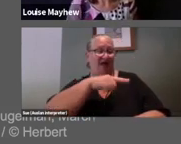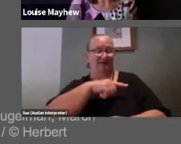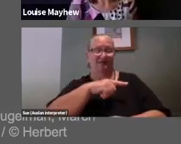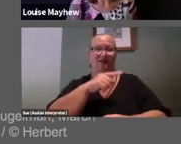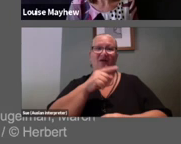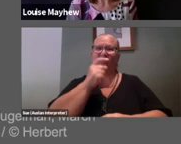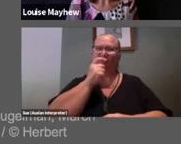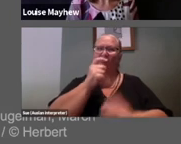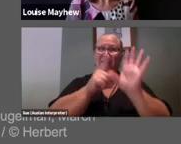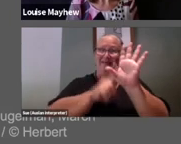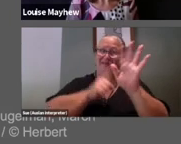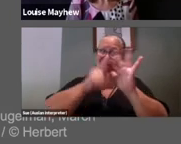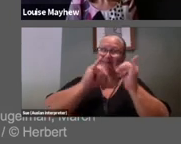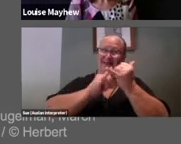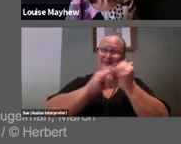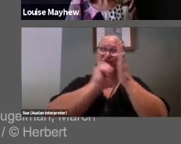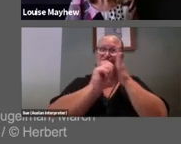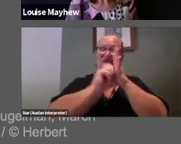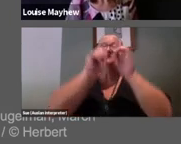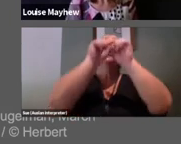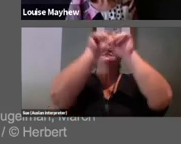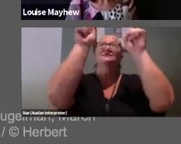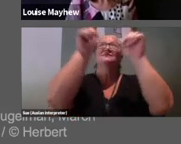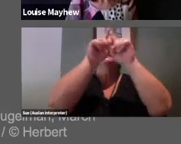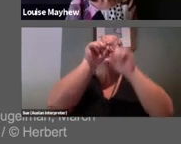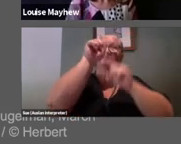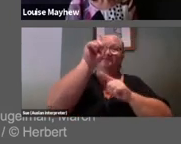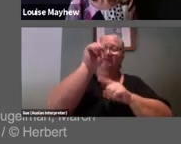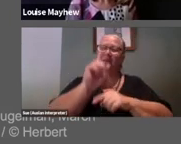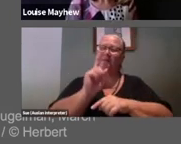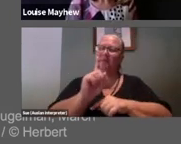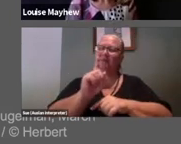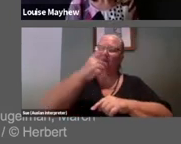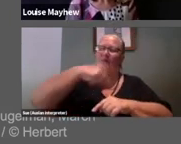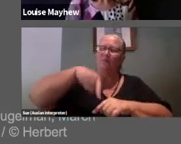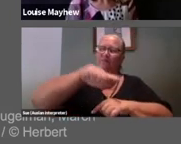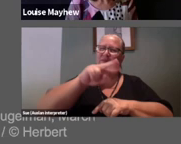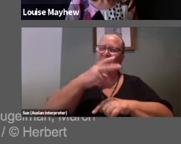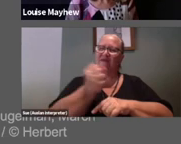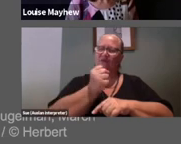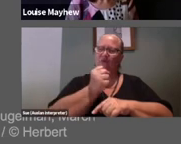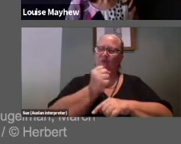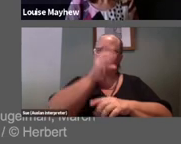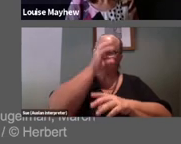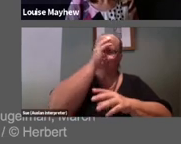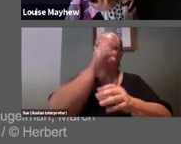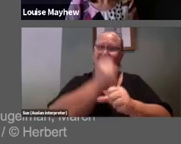on the ceiling, but we have to then take that leap of faith, climb up the ladder